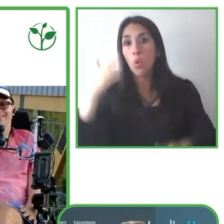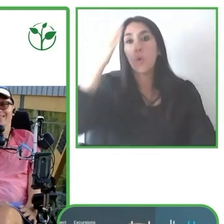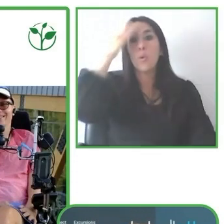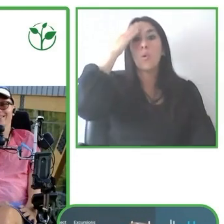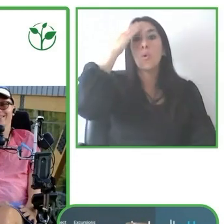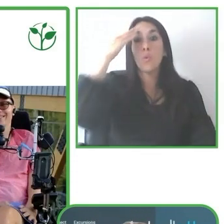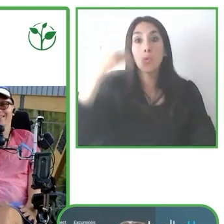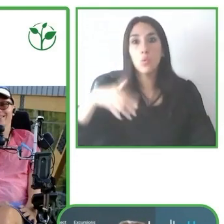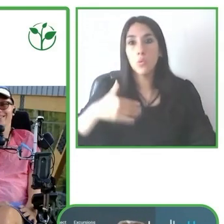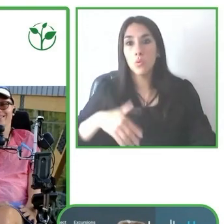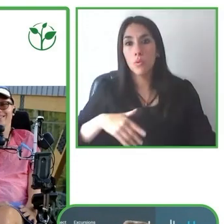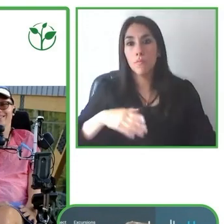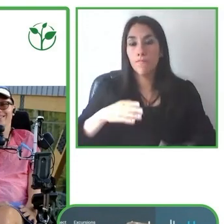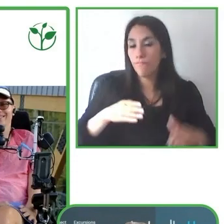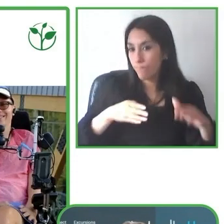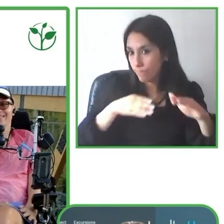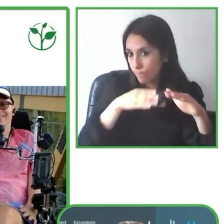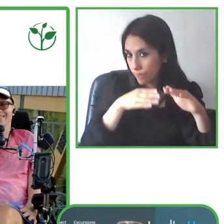They believe that tourism is a force for good.